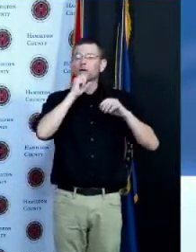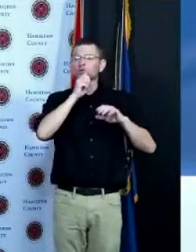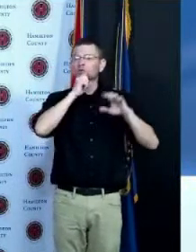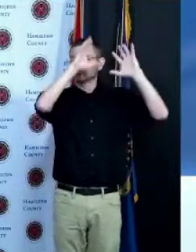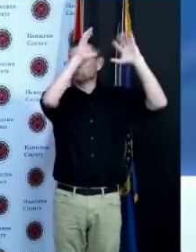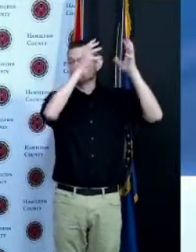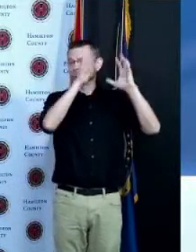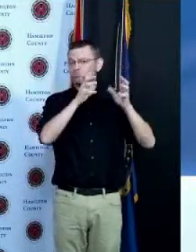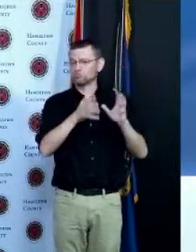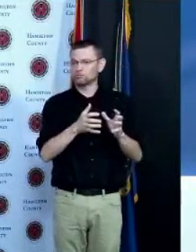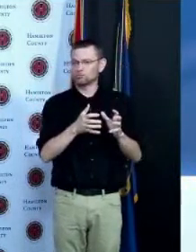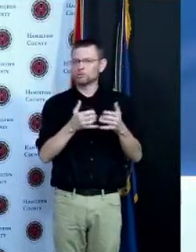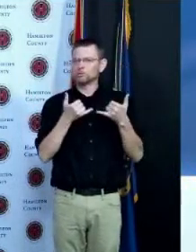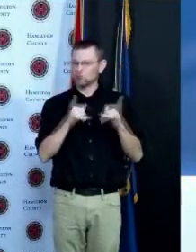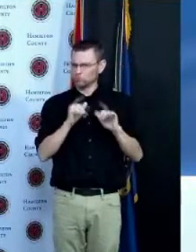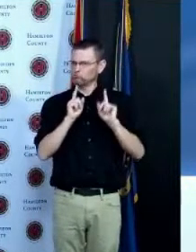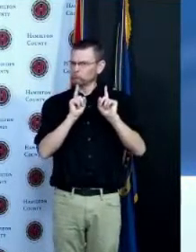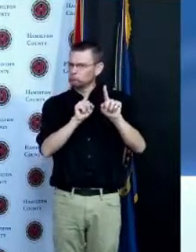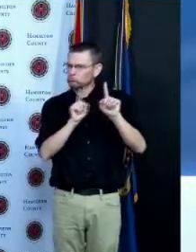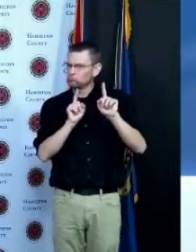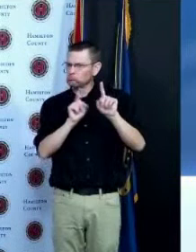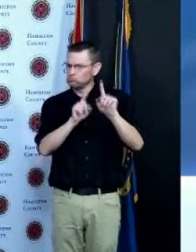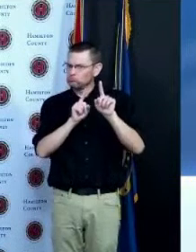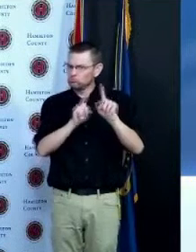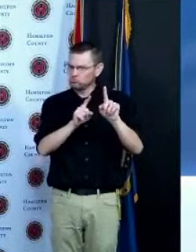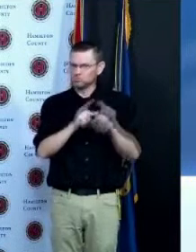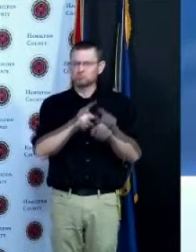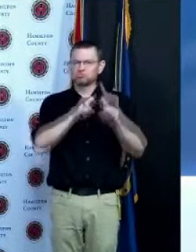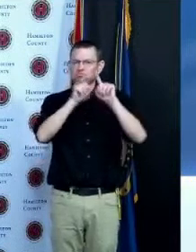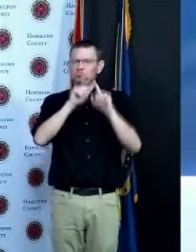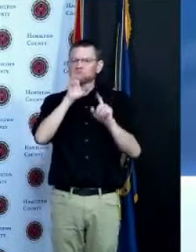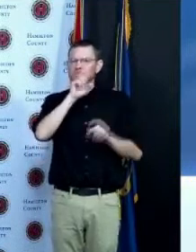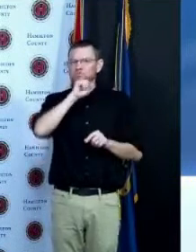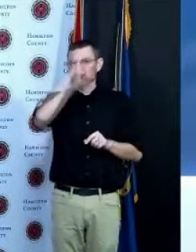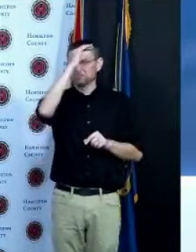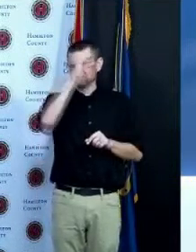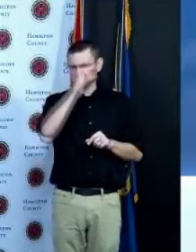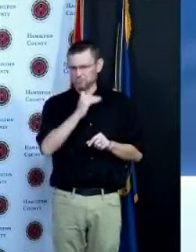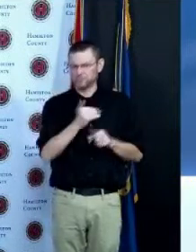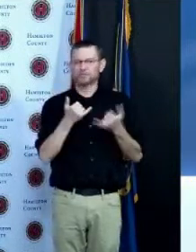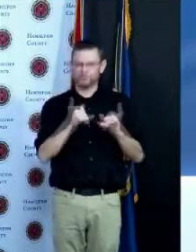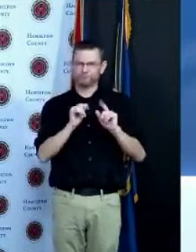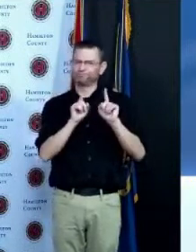the graph on the left left represents those in the younger age groups you can see week after